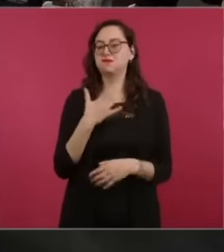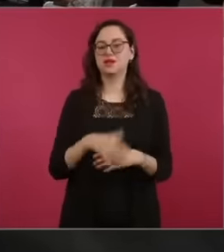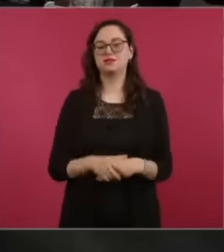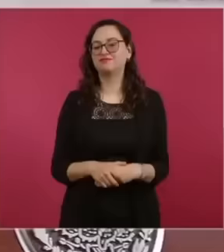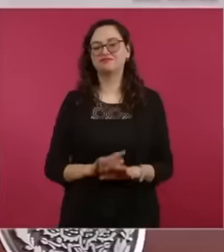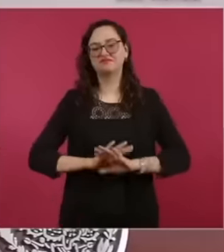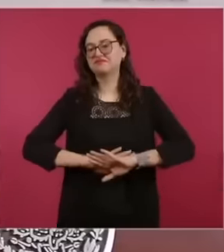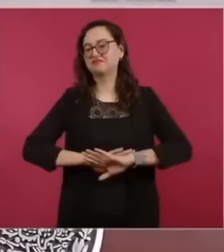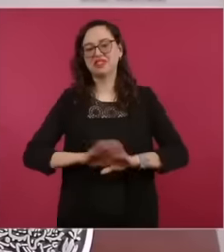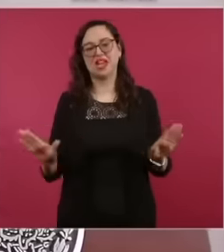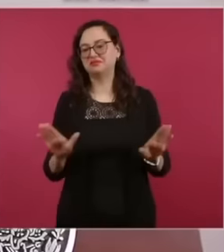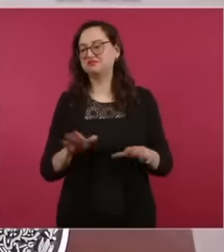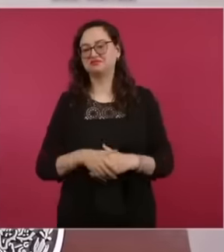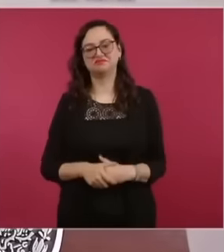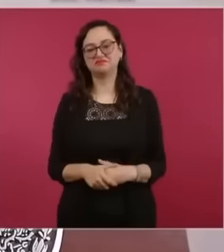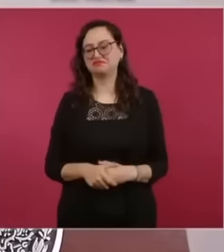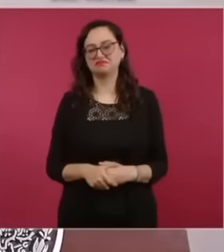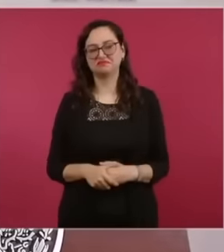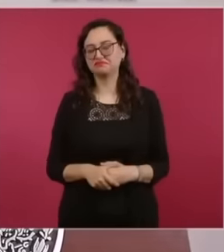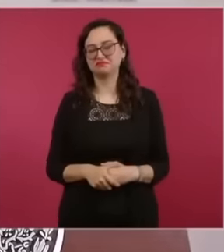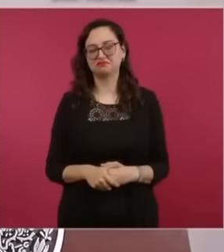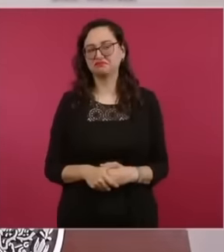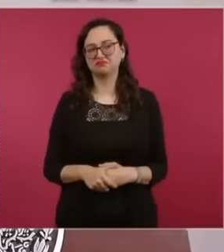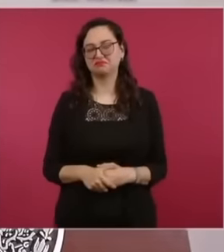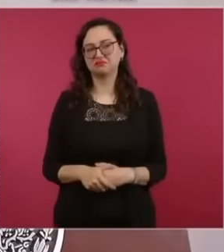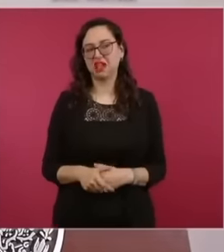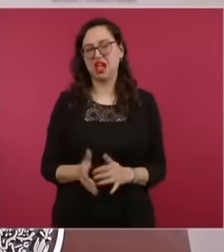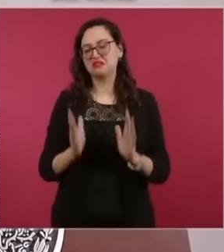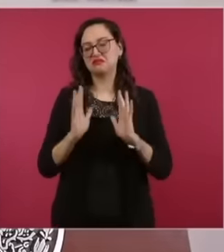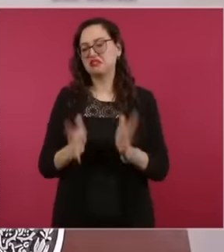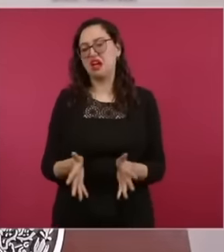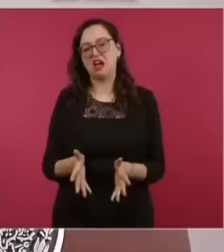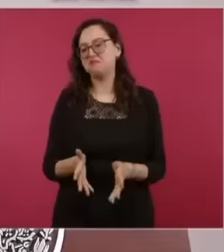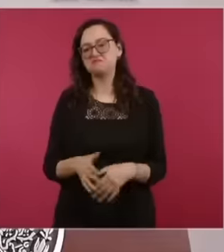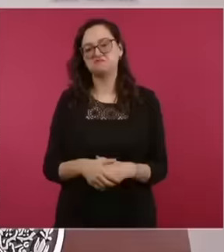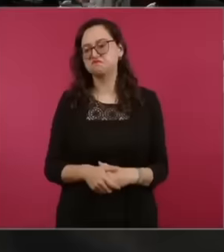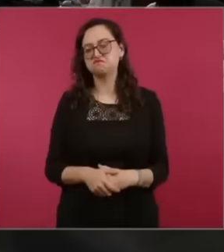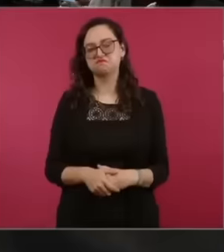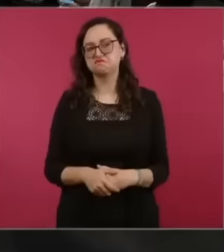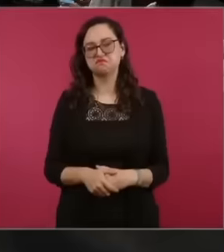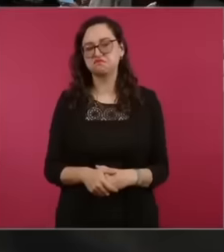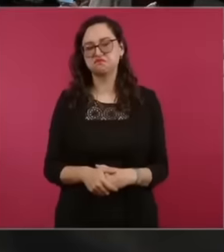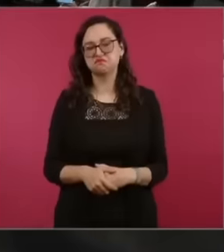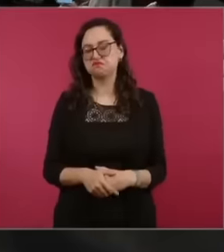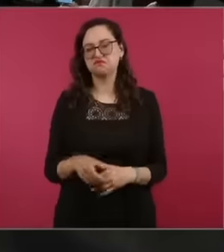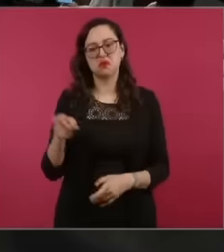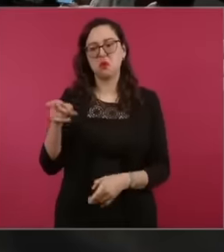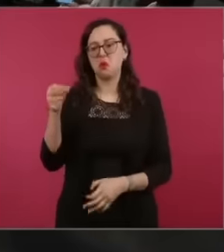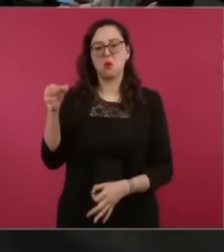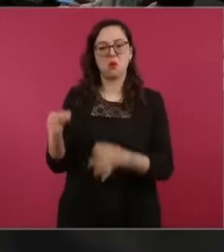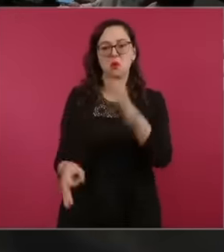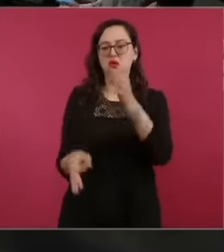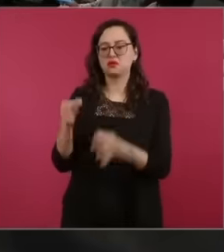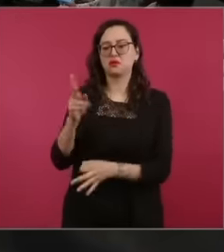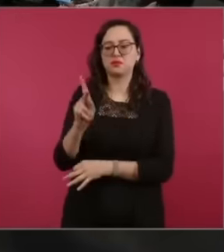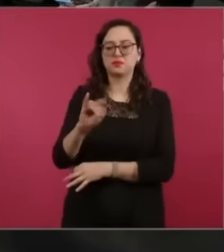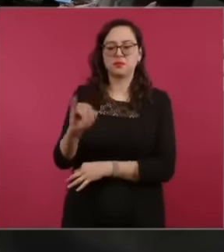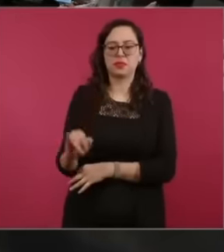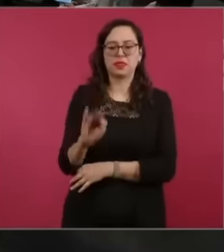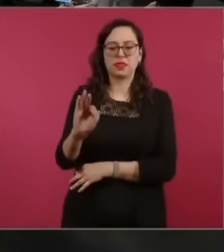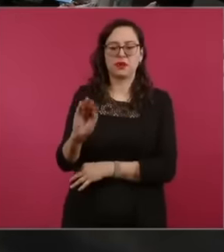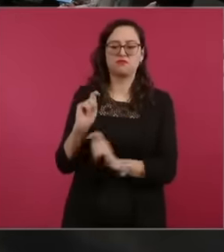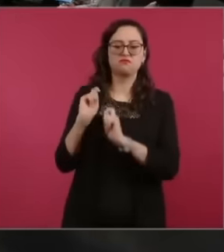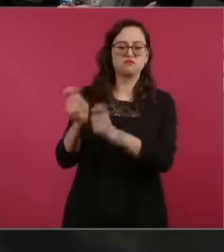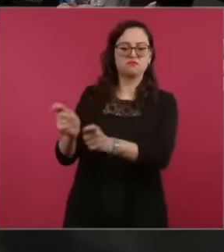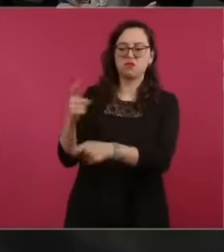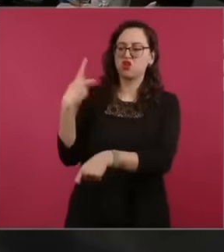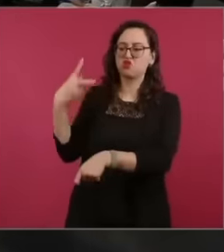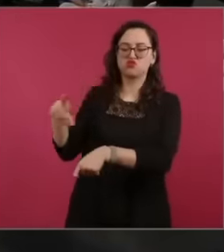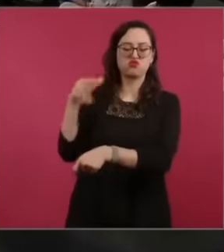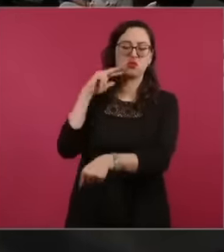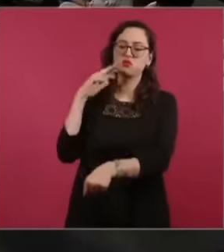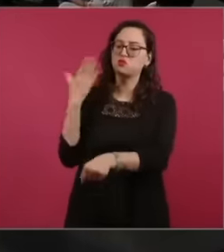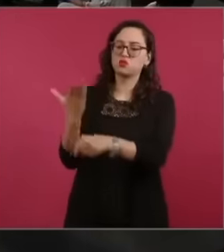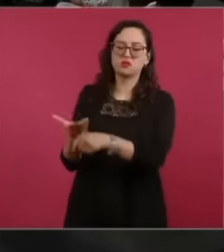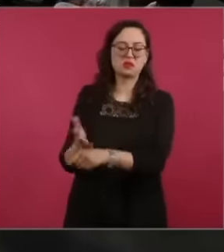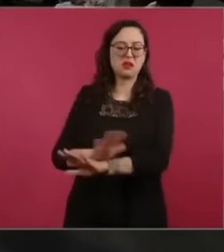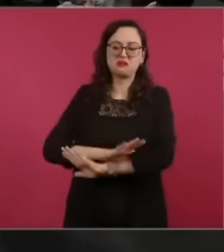judges to resolve it, leave it in the hands of the judges Yes, the judiciary why eh look when I